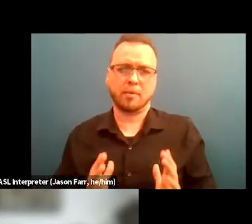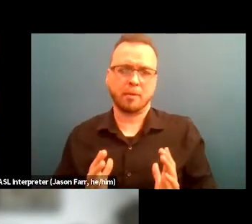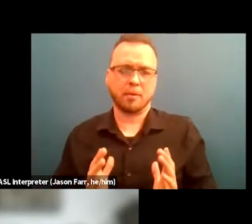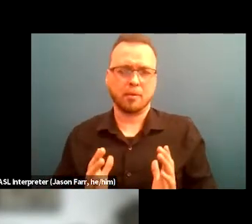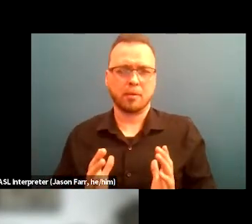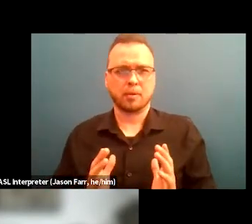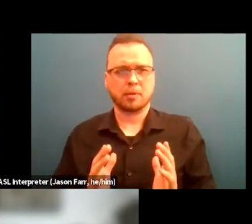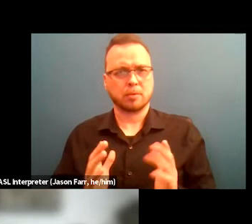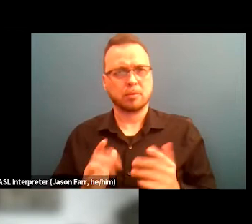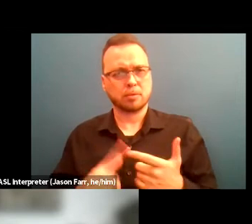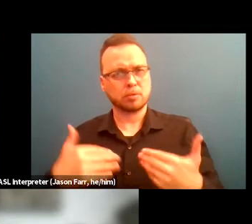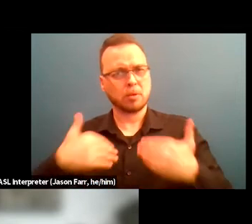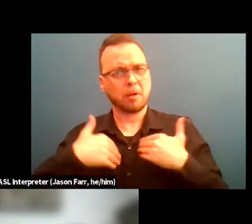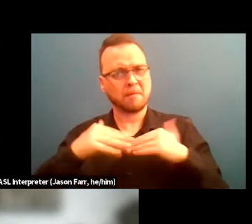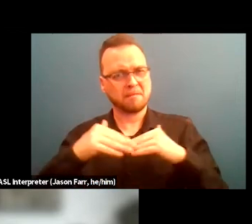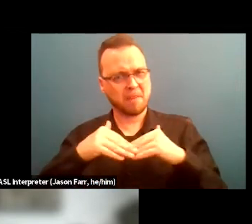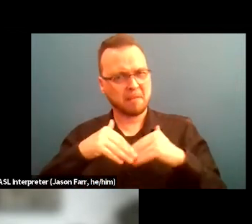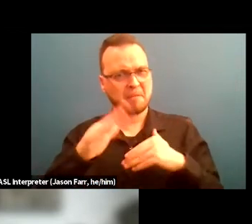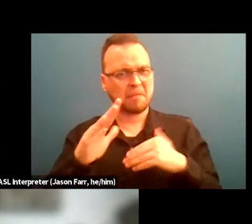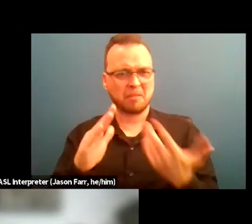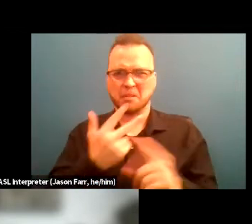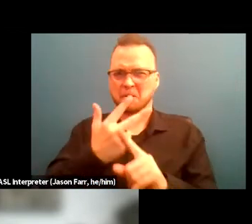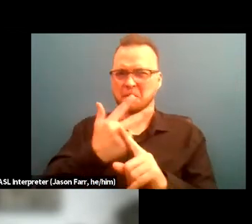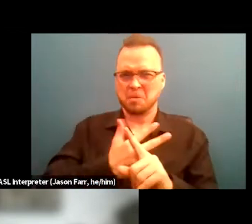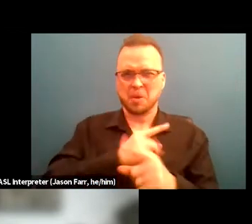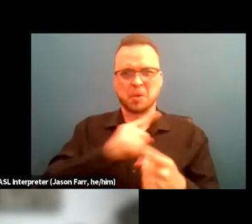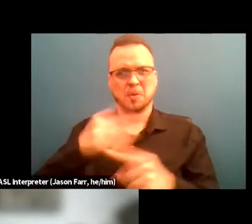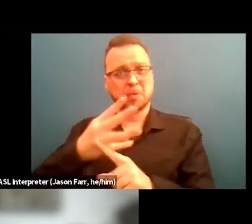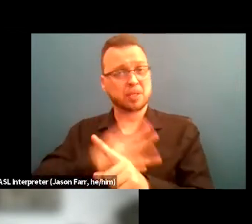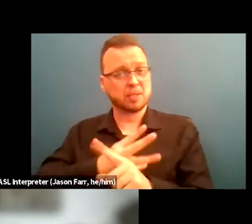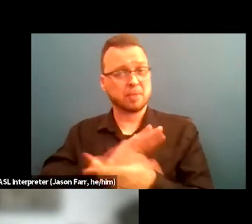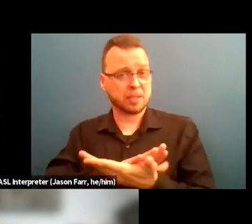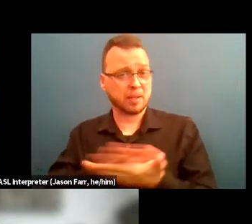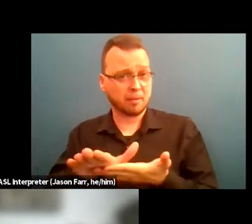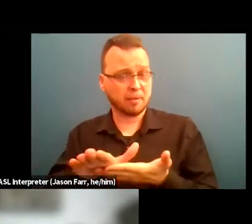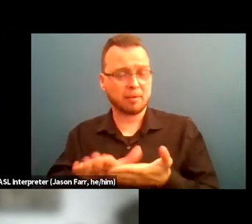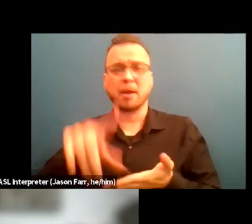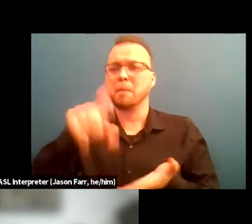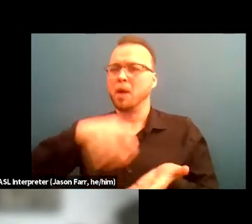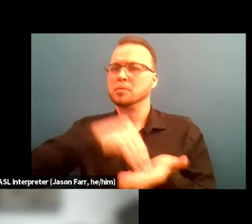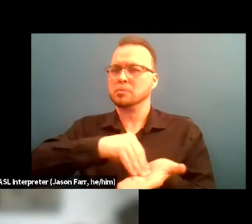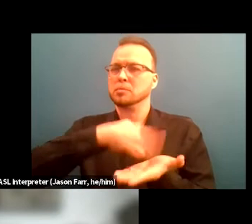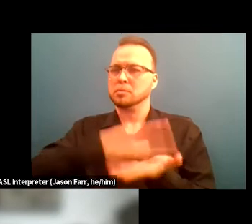to have at least a minimum of three to six months clean. And it has to be documented clean time before entering